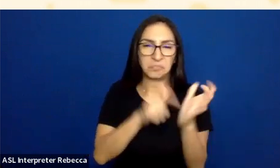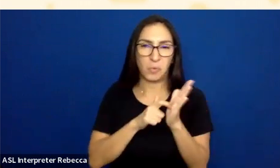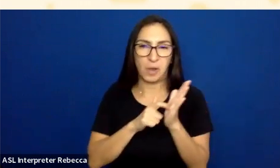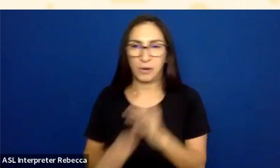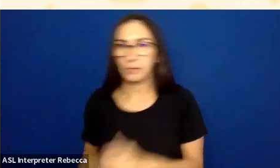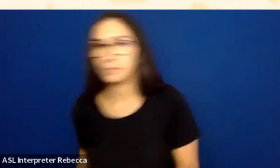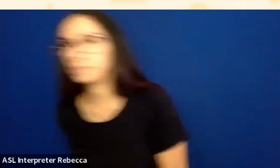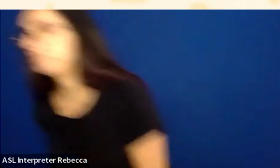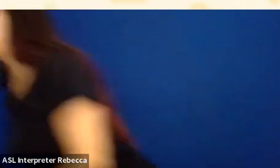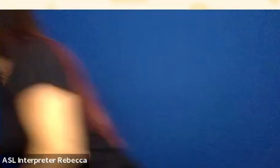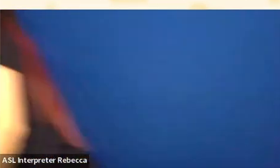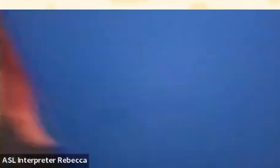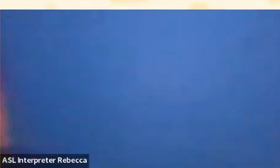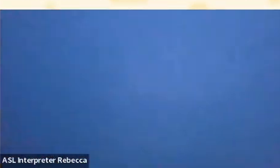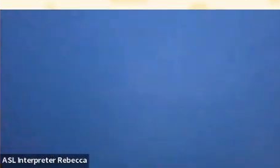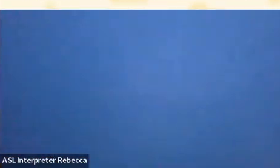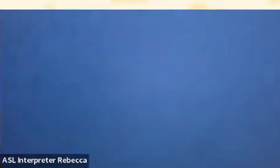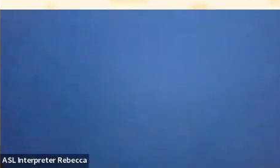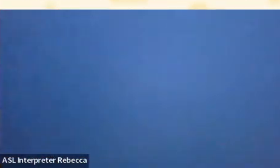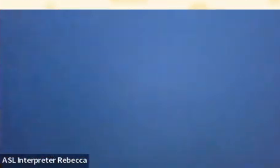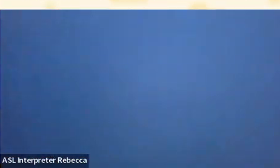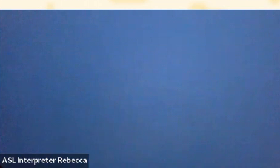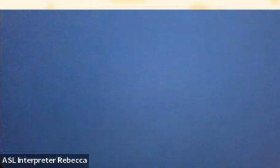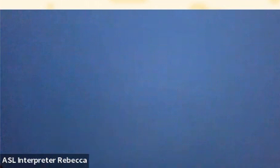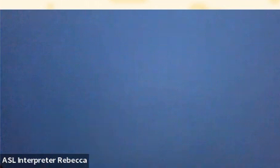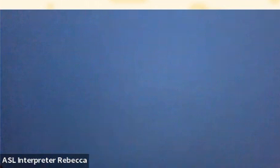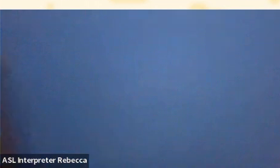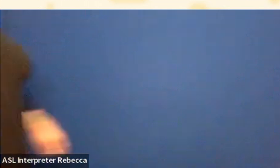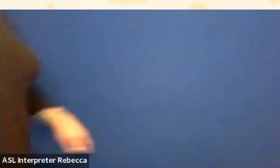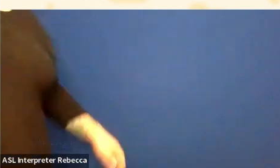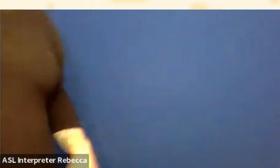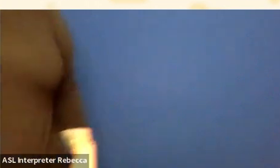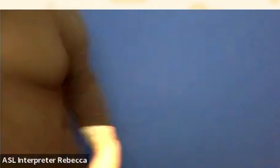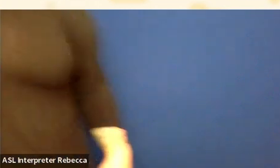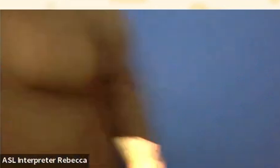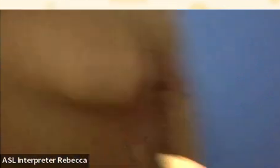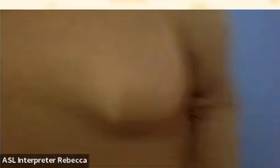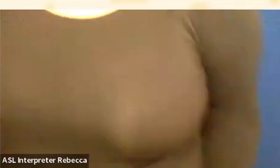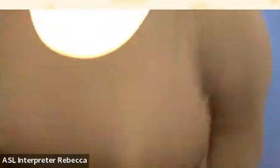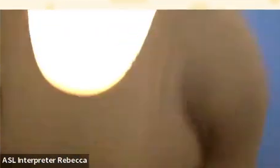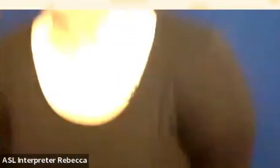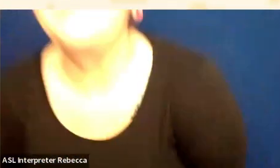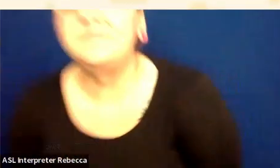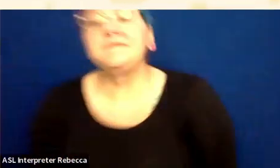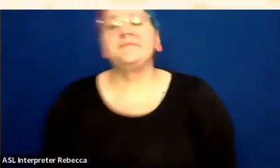So we made it. I know that was that was pretty quick. That was about as fast as I know how to go with this.